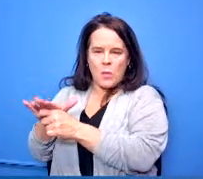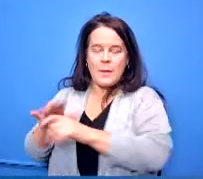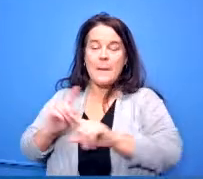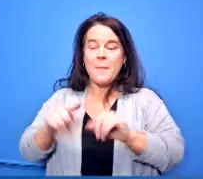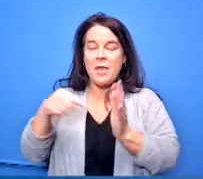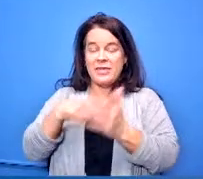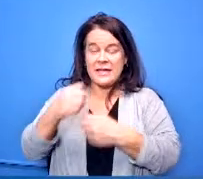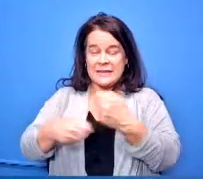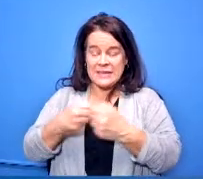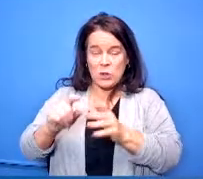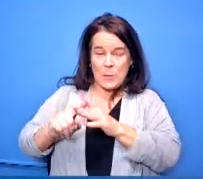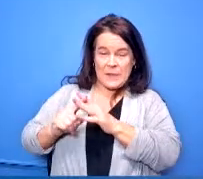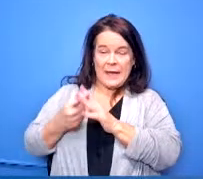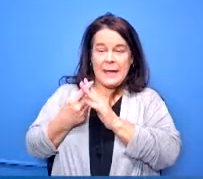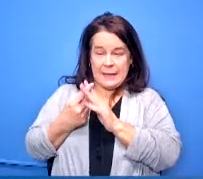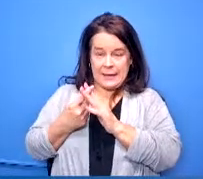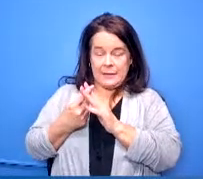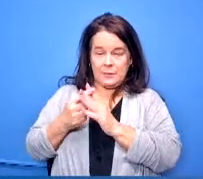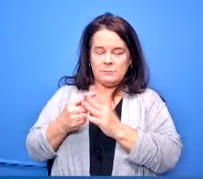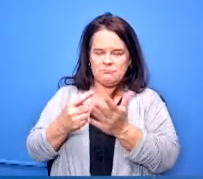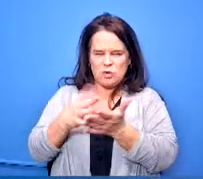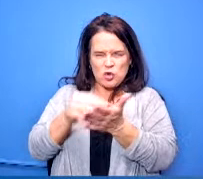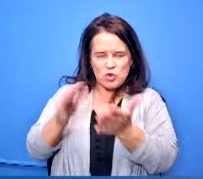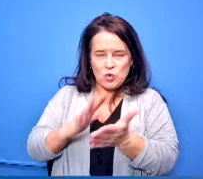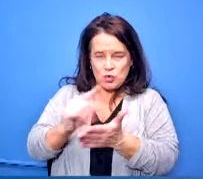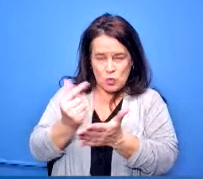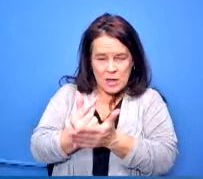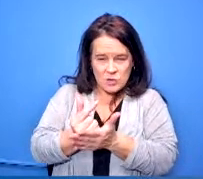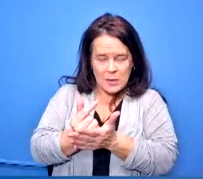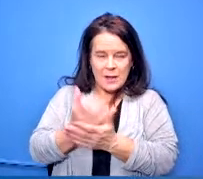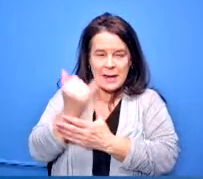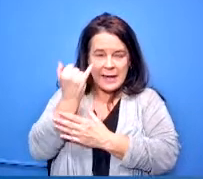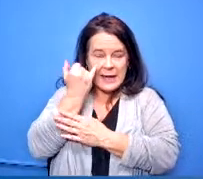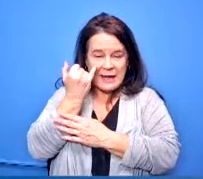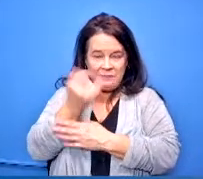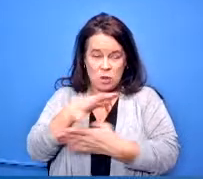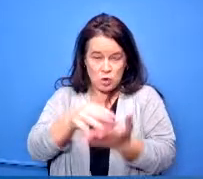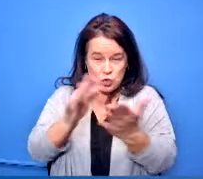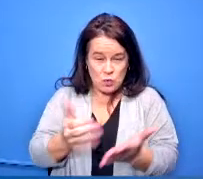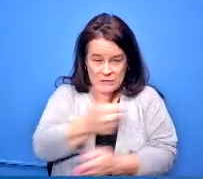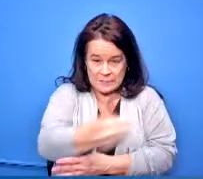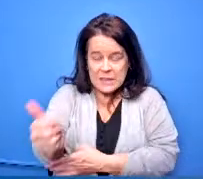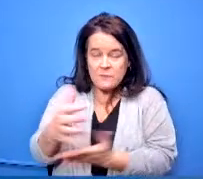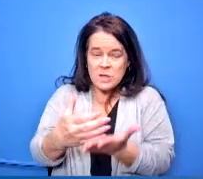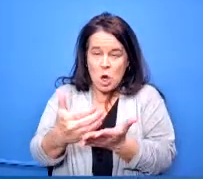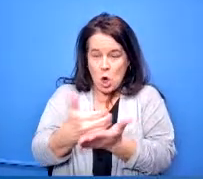when students graduate if they earn any of those seals they those stickers are supposed to appear